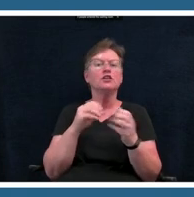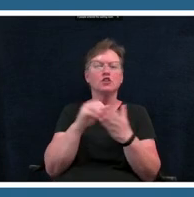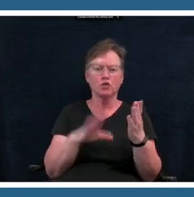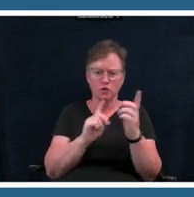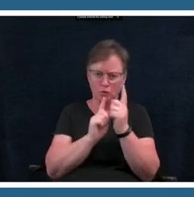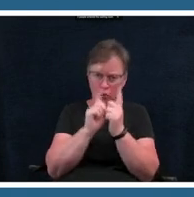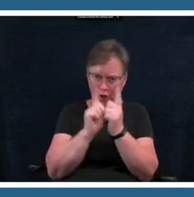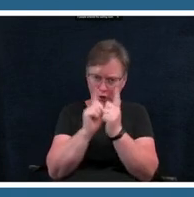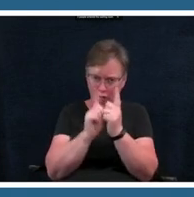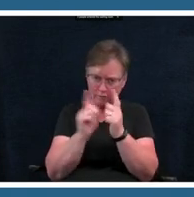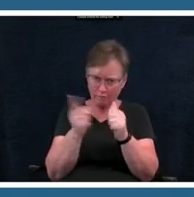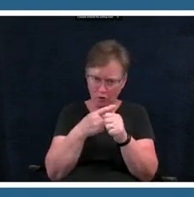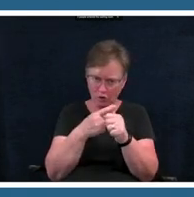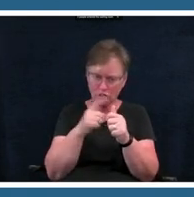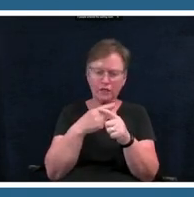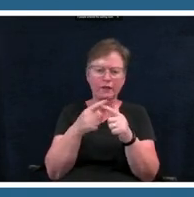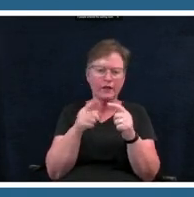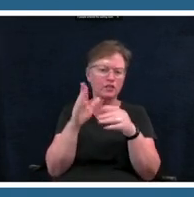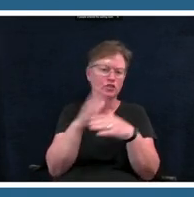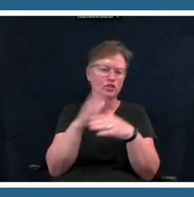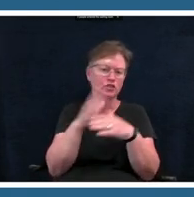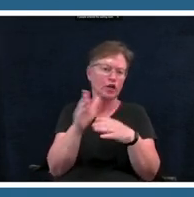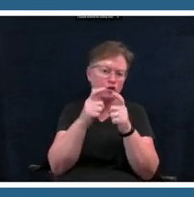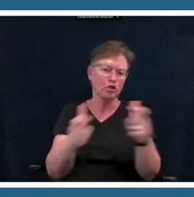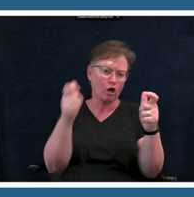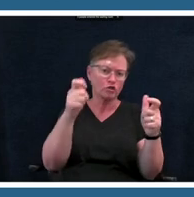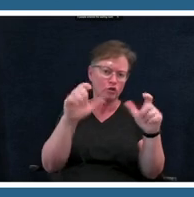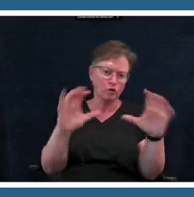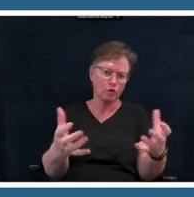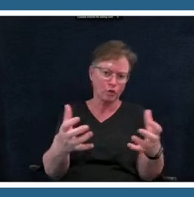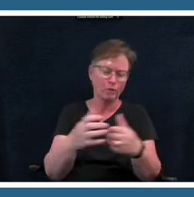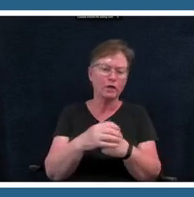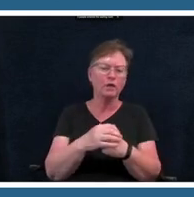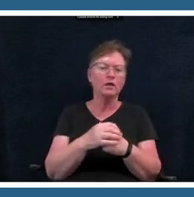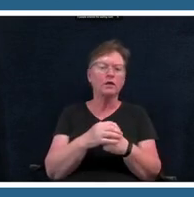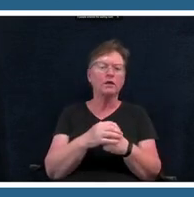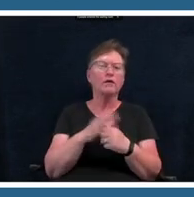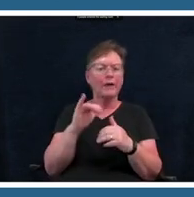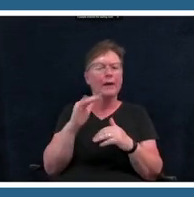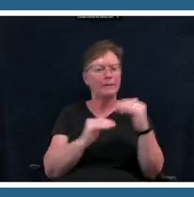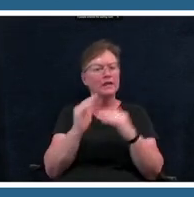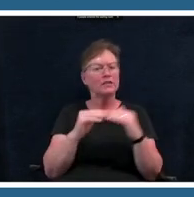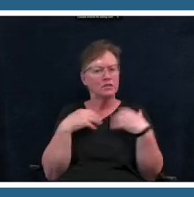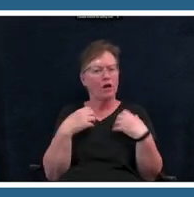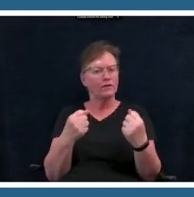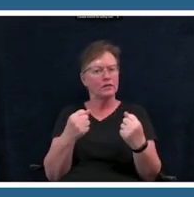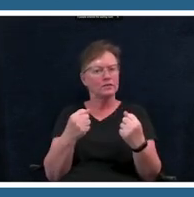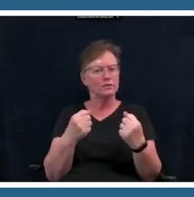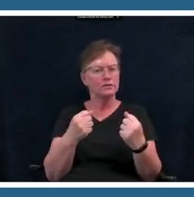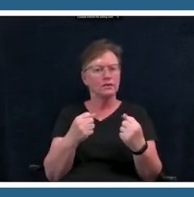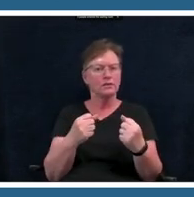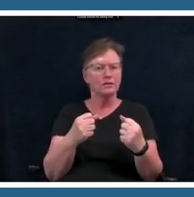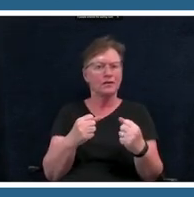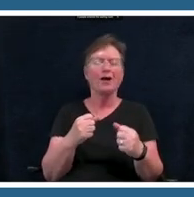larger group also builds their confidence and okay now i'm getting the like okay we really